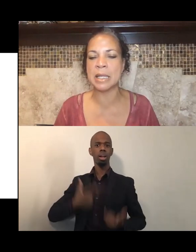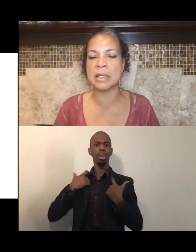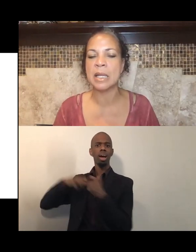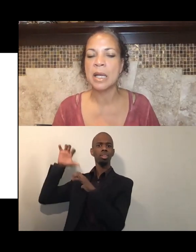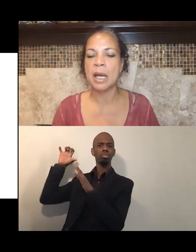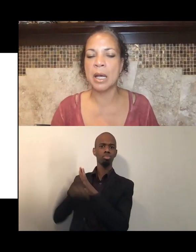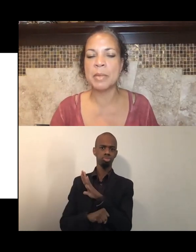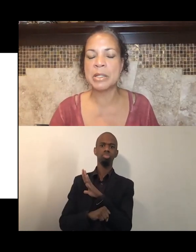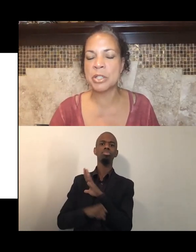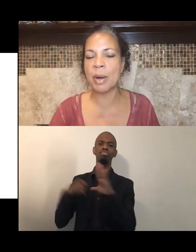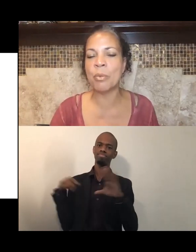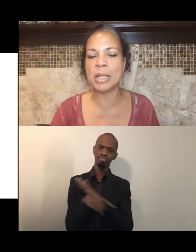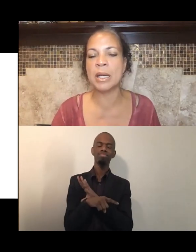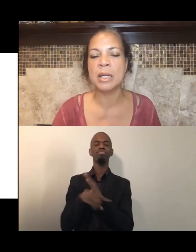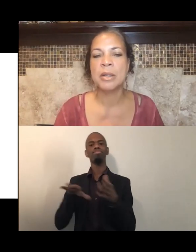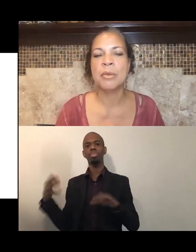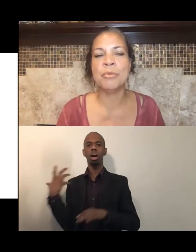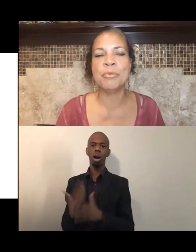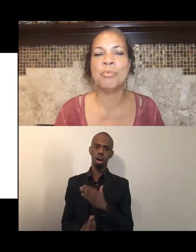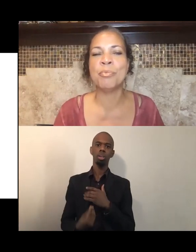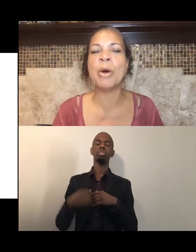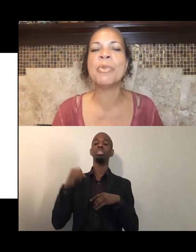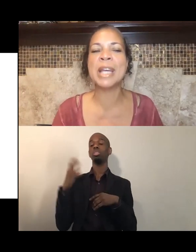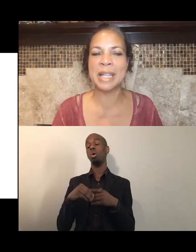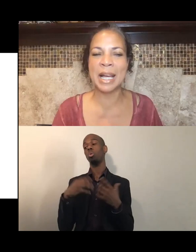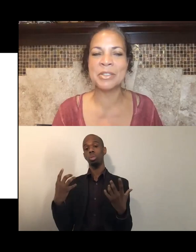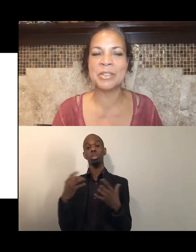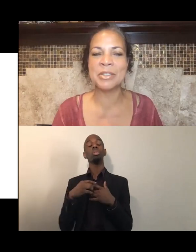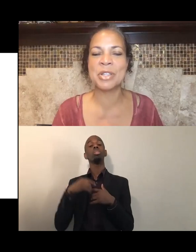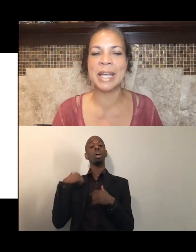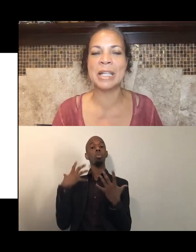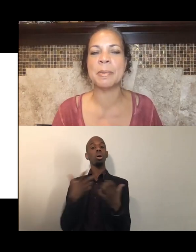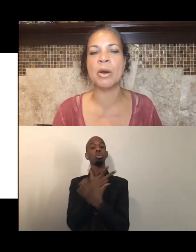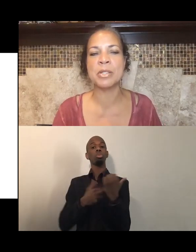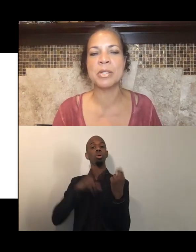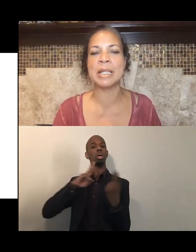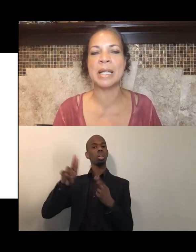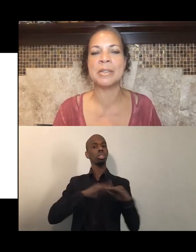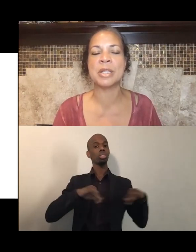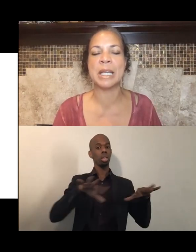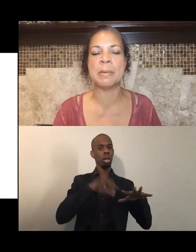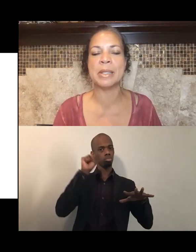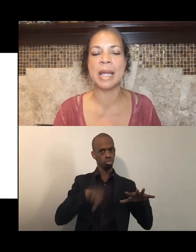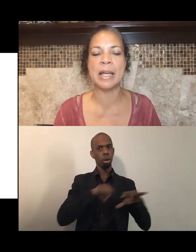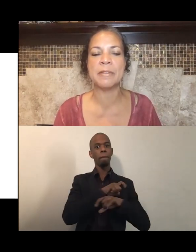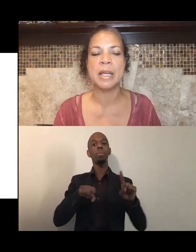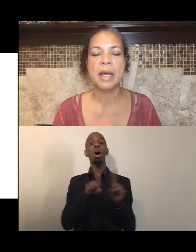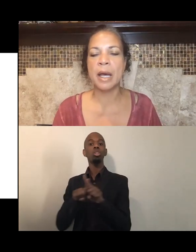And so I wanna both acknowledge the land, but acknowledge the labor and lives.